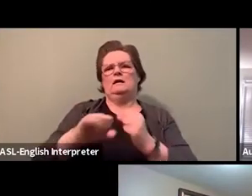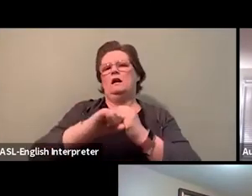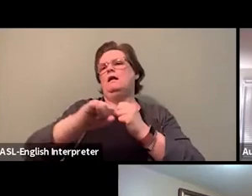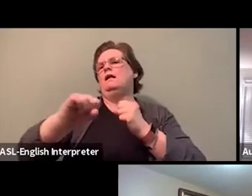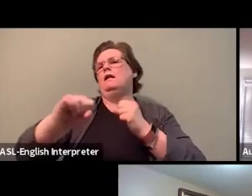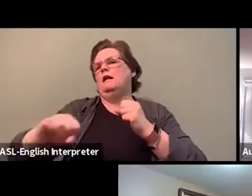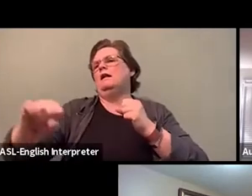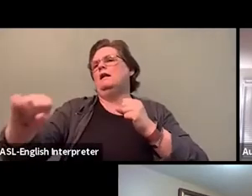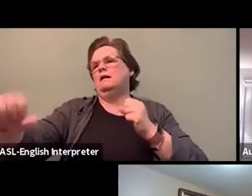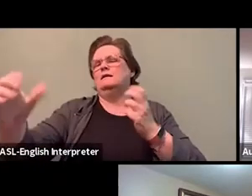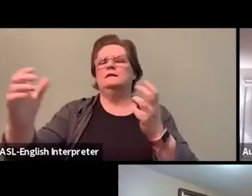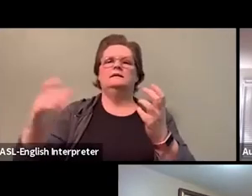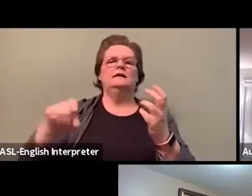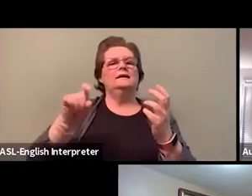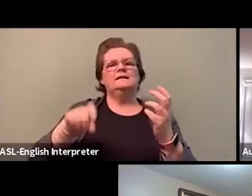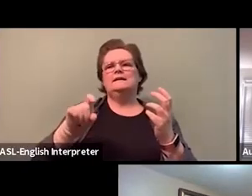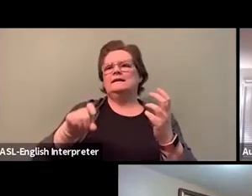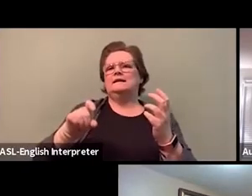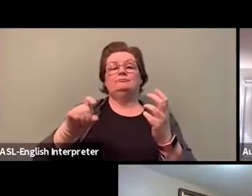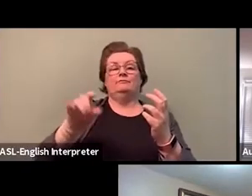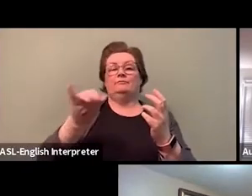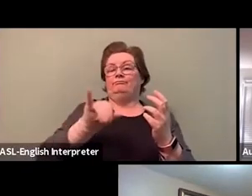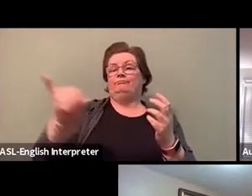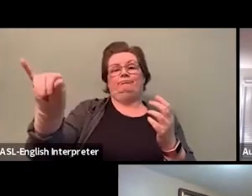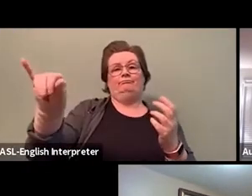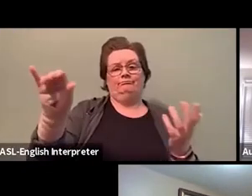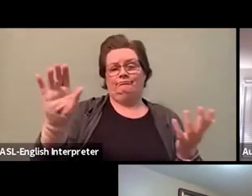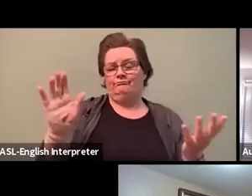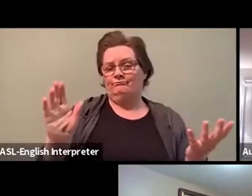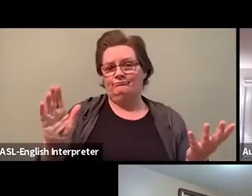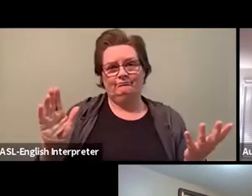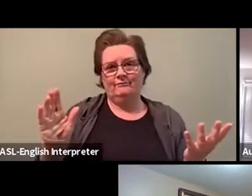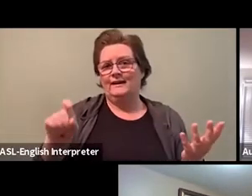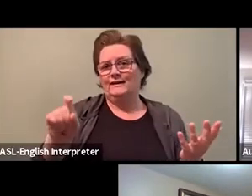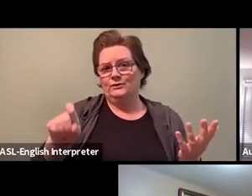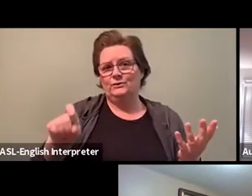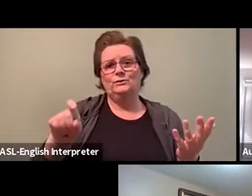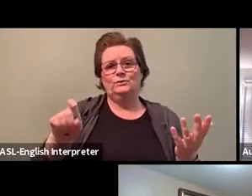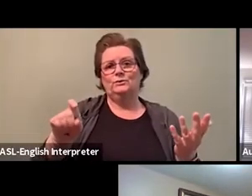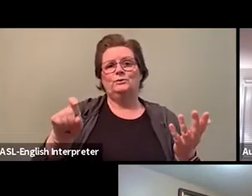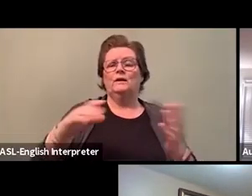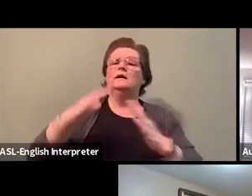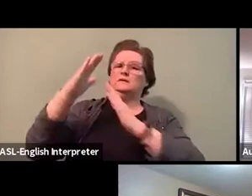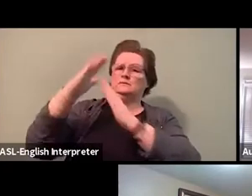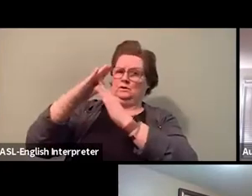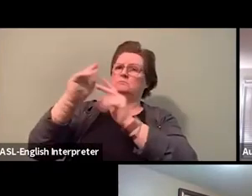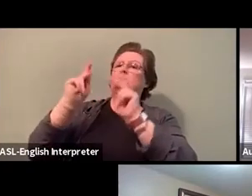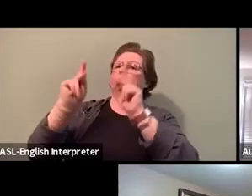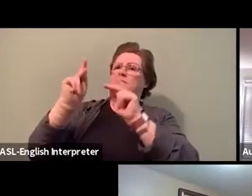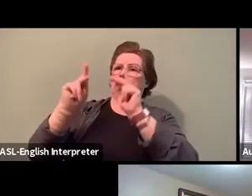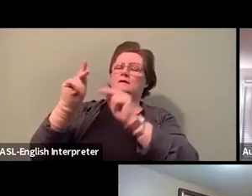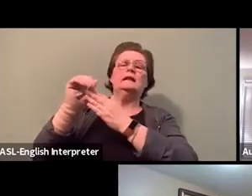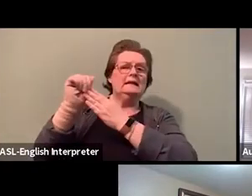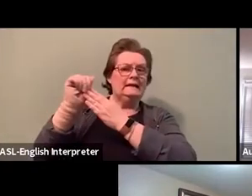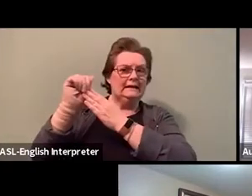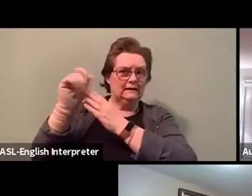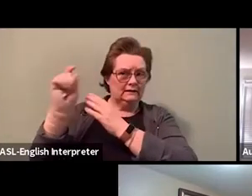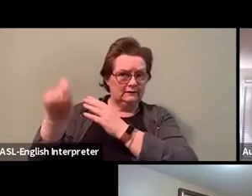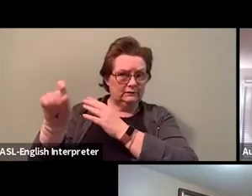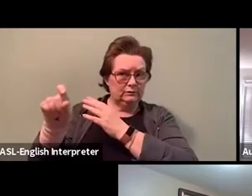'Cause you know, to end systemic racism, we need to lead from the top, with all members of our union included.